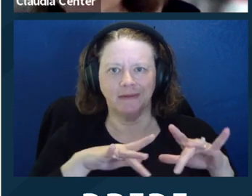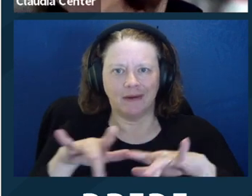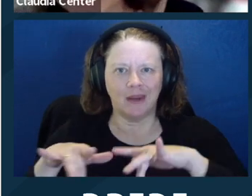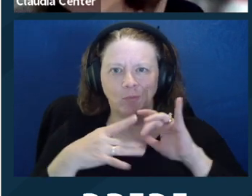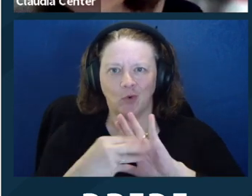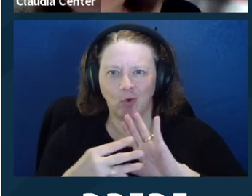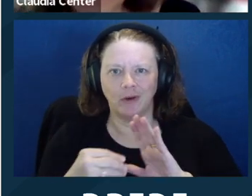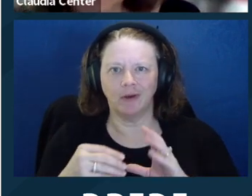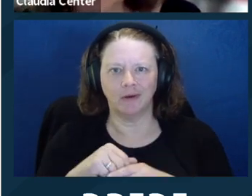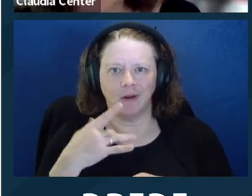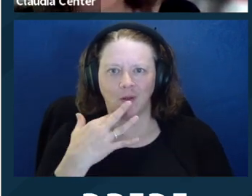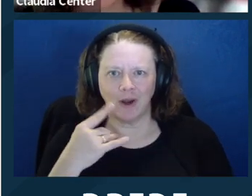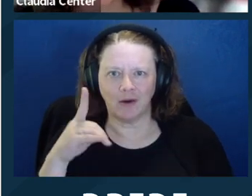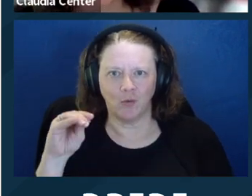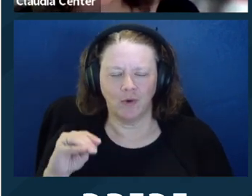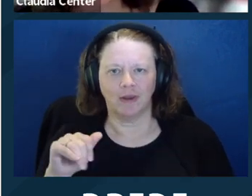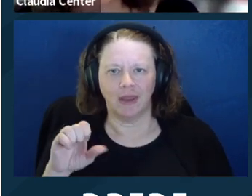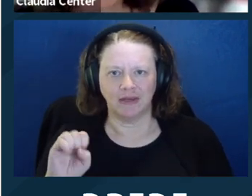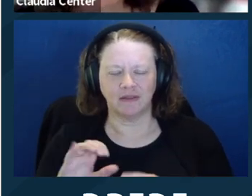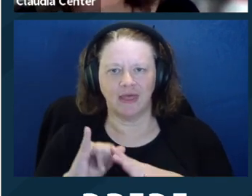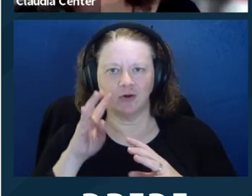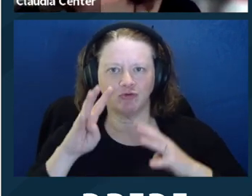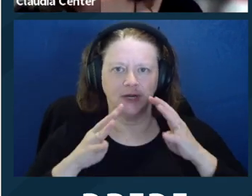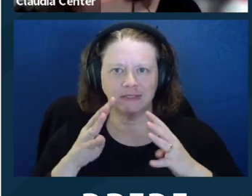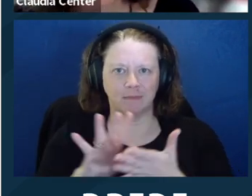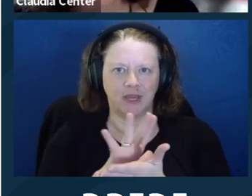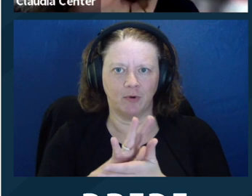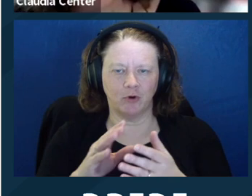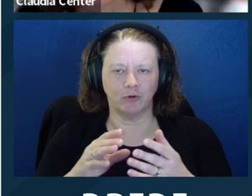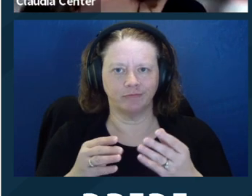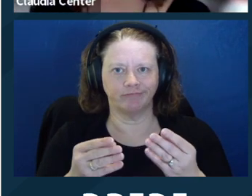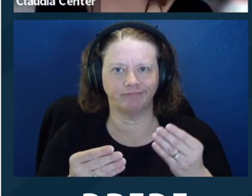And then another con would just be, you know, sort of like the tape recording in that Colorado